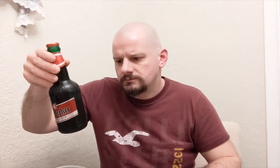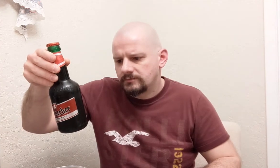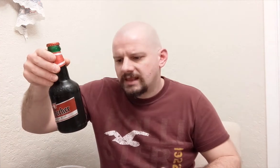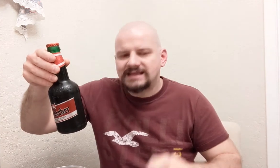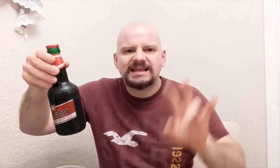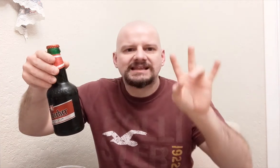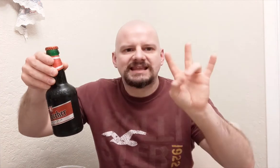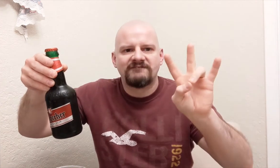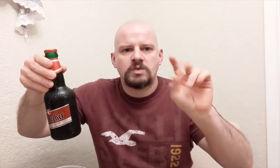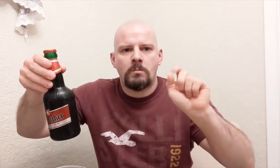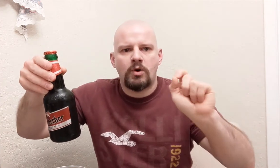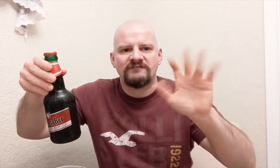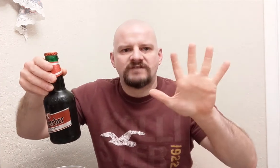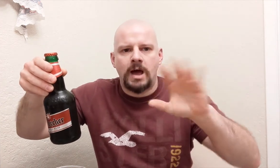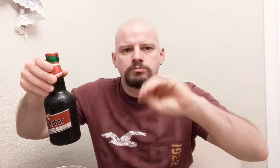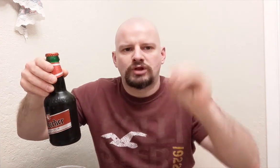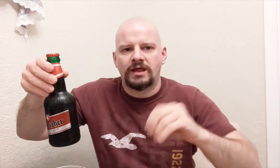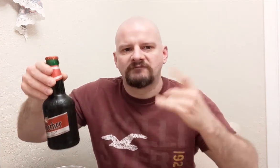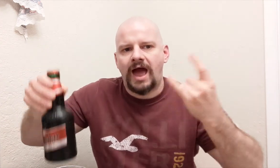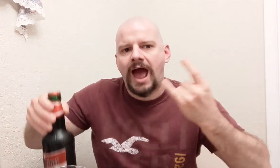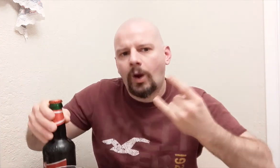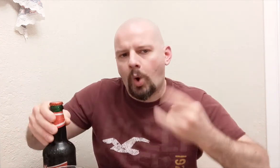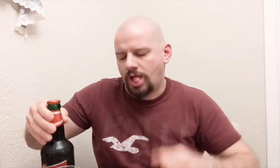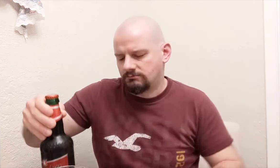It's 7.5% of alcohol.